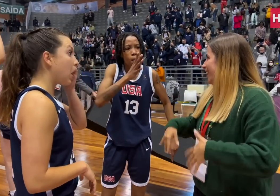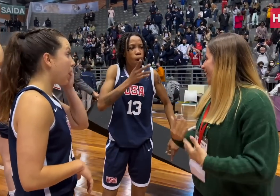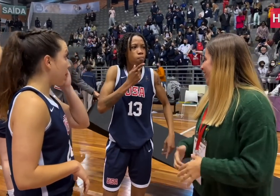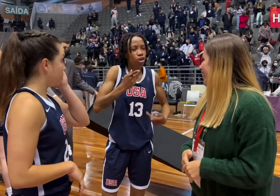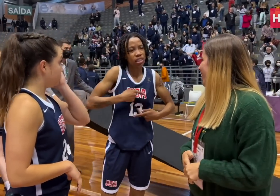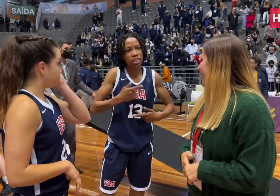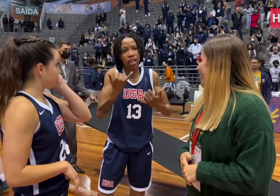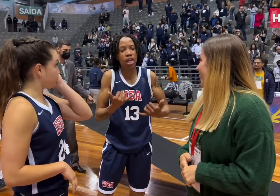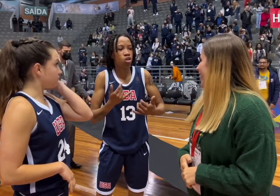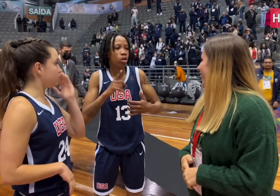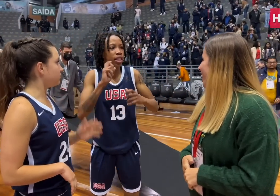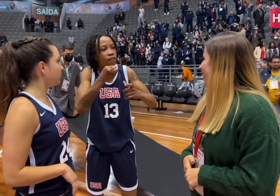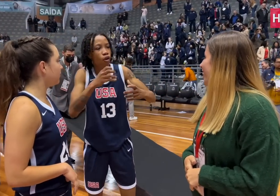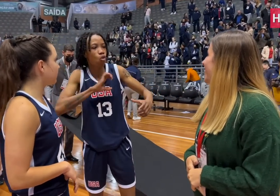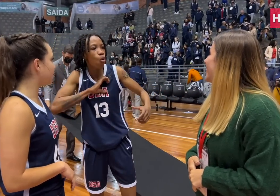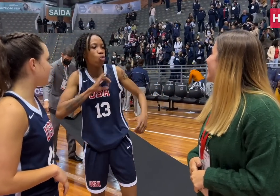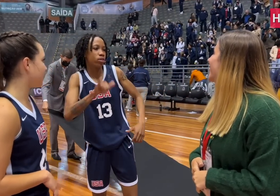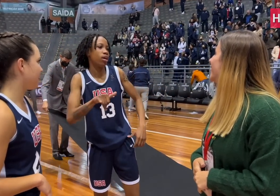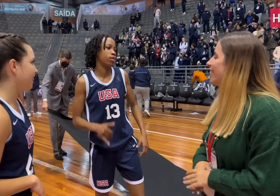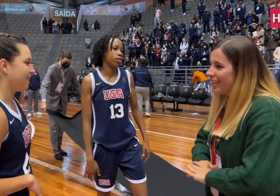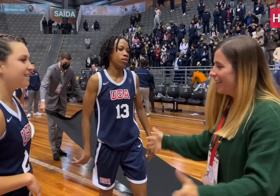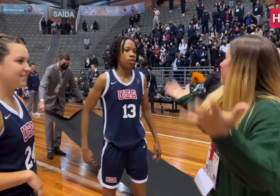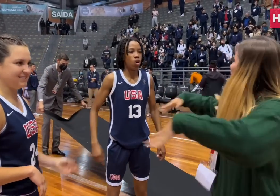That’s right, we’re ready to get our medals now.